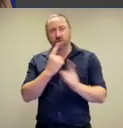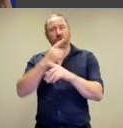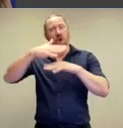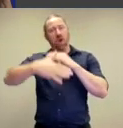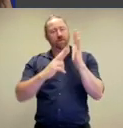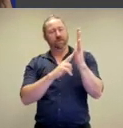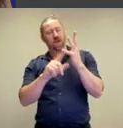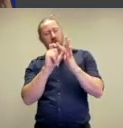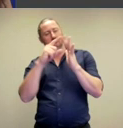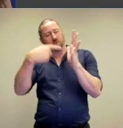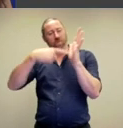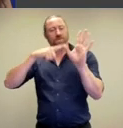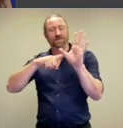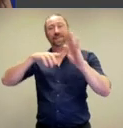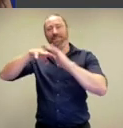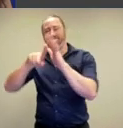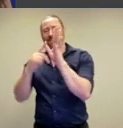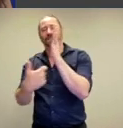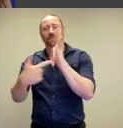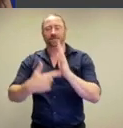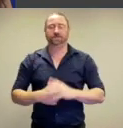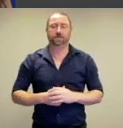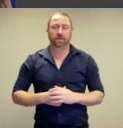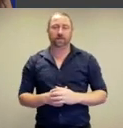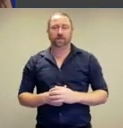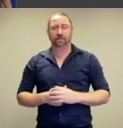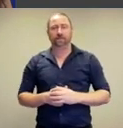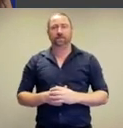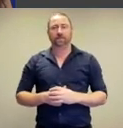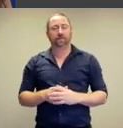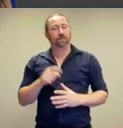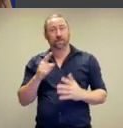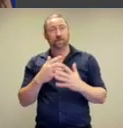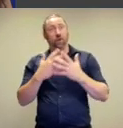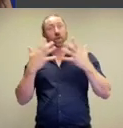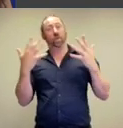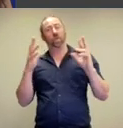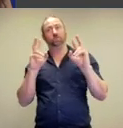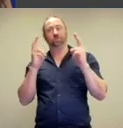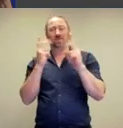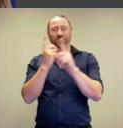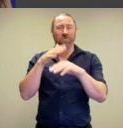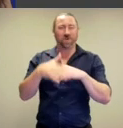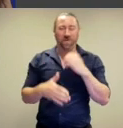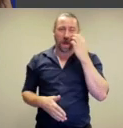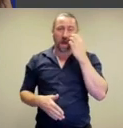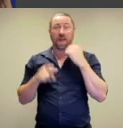body as we talk about nudity in art.